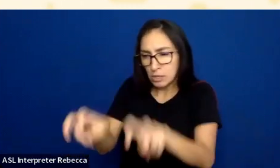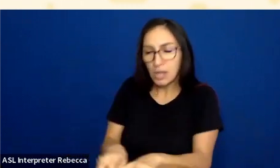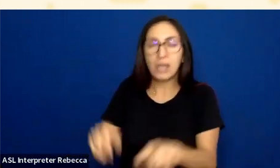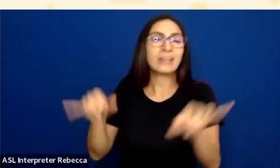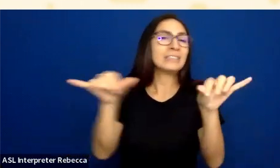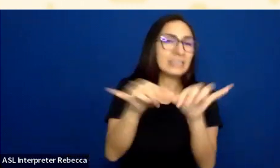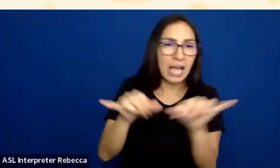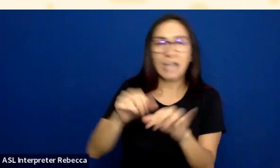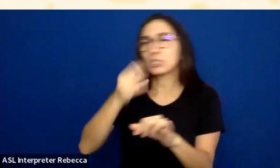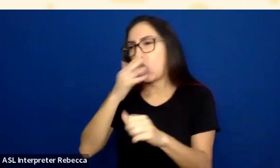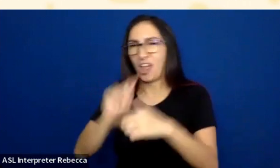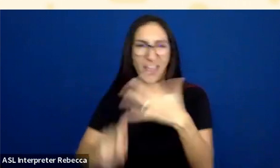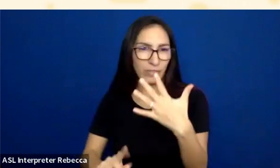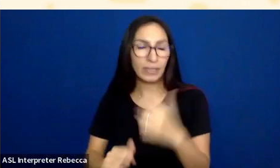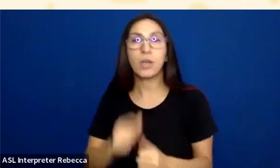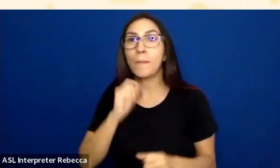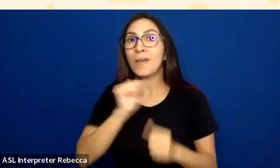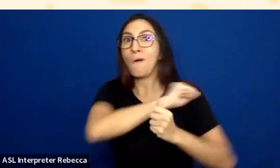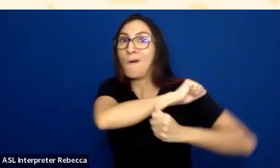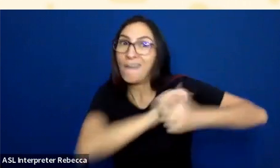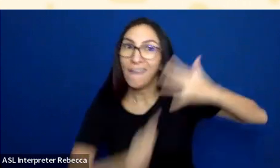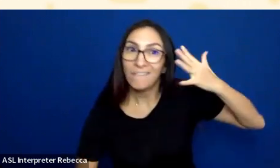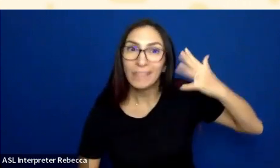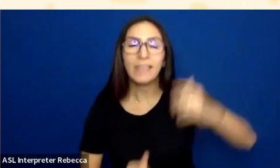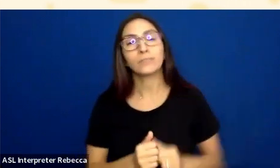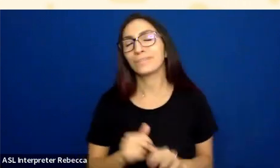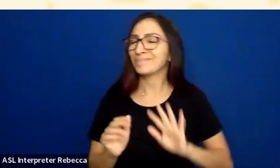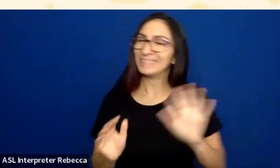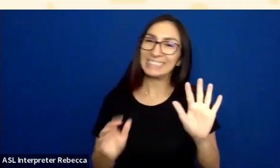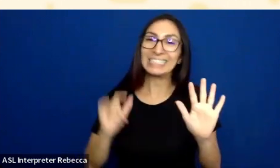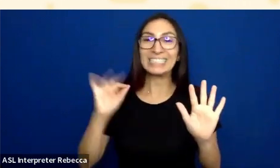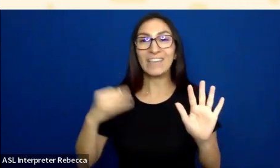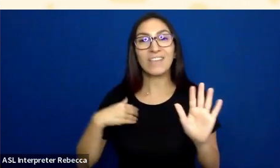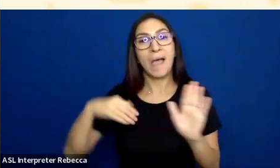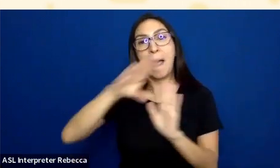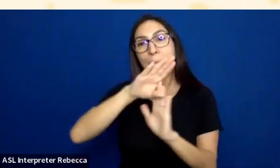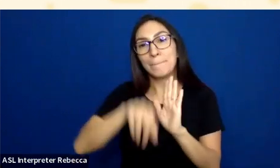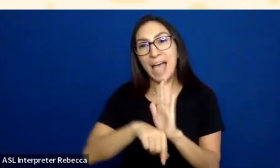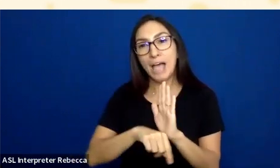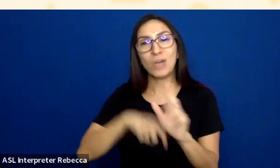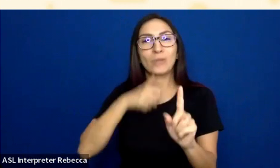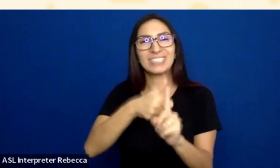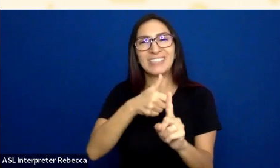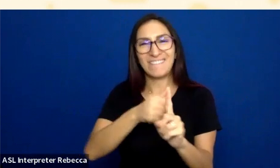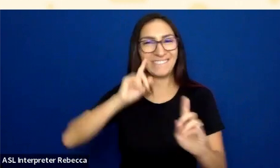For example, I do have some text that's on a gradient background. So there’s this is image. It's a background image as well, I think. I can’t remember.